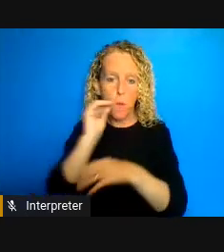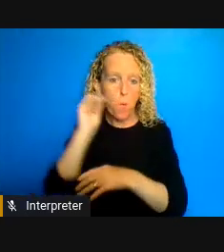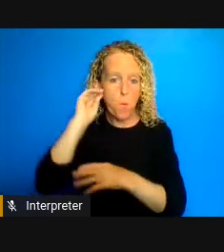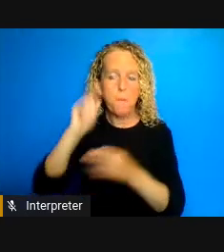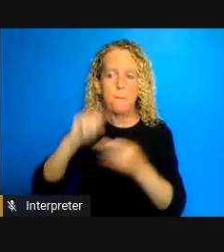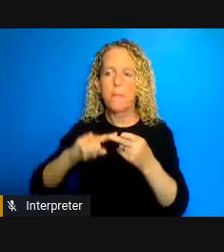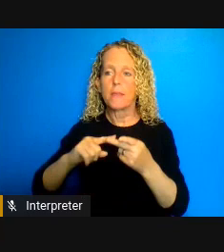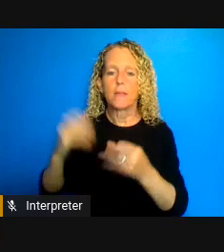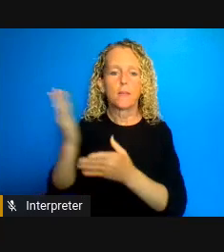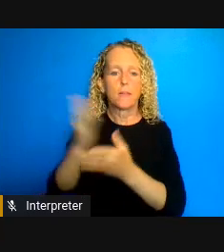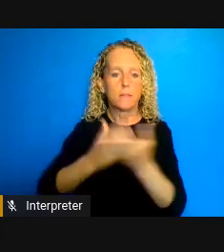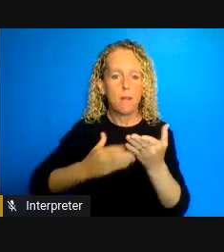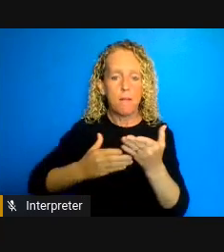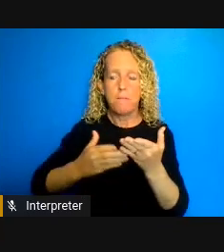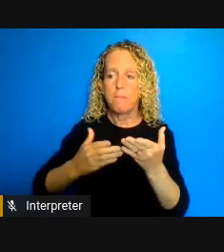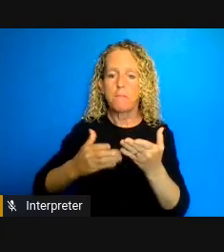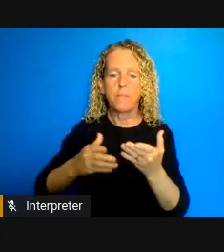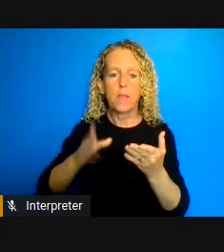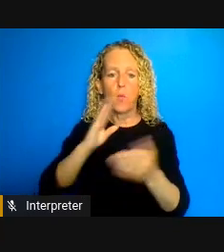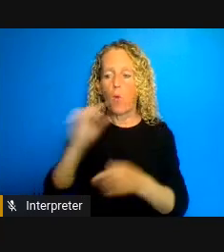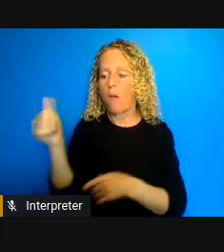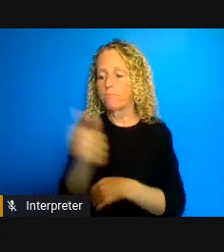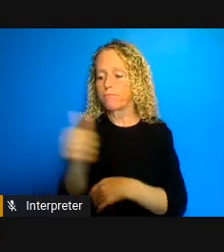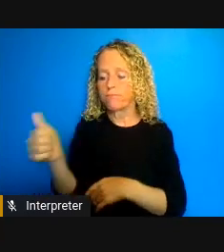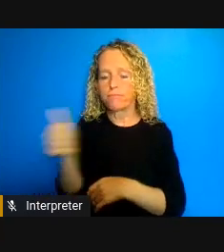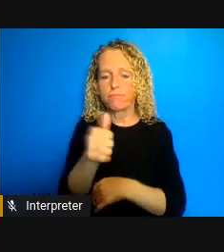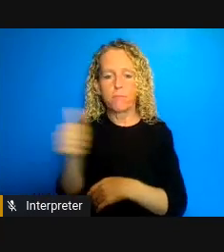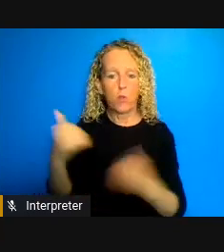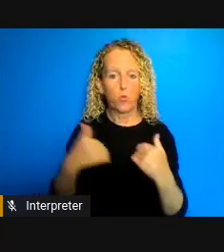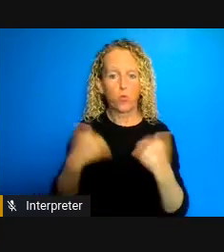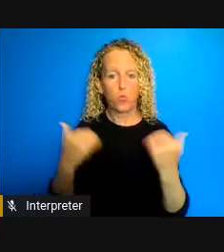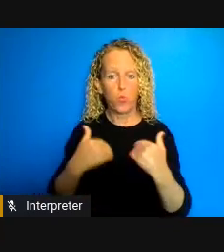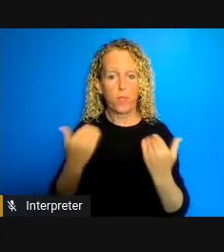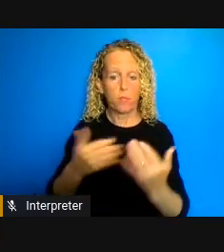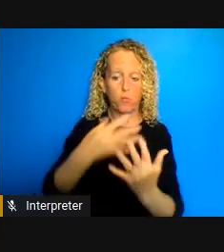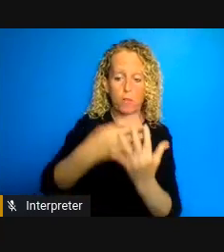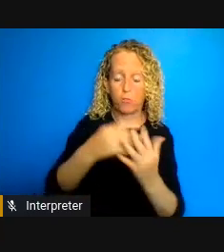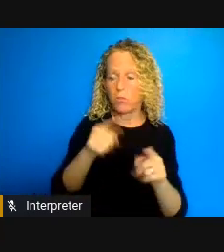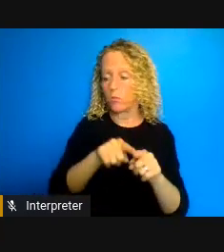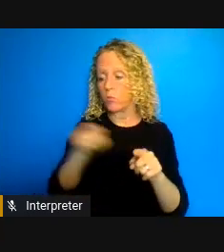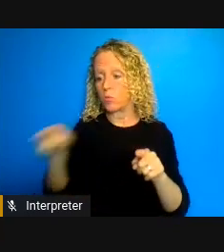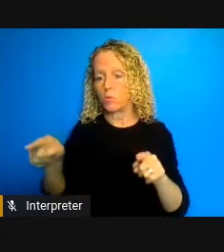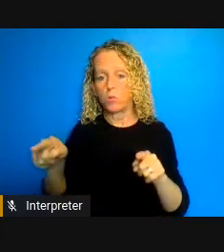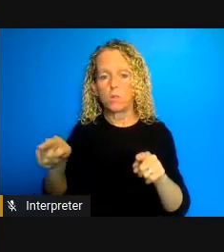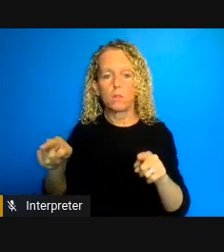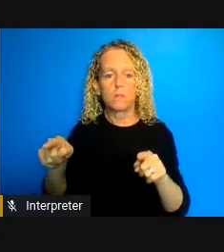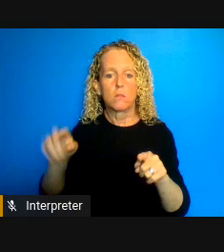between Youth Corrections and and foster homes or on the street which once again